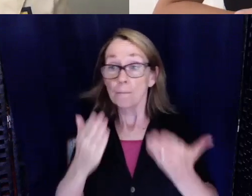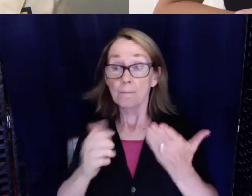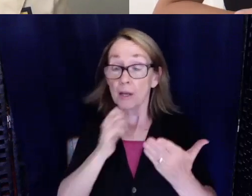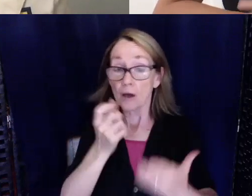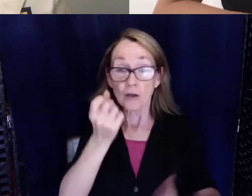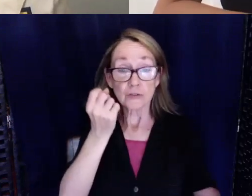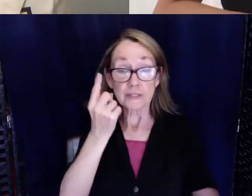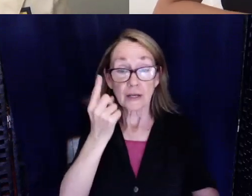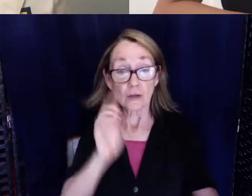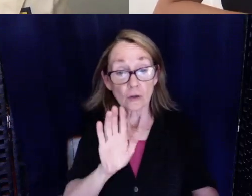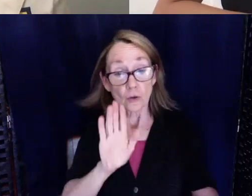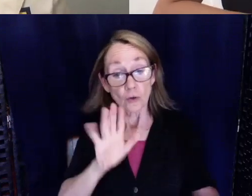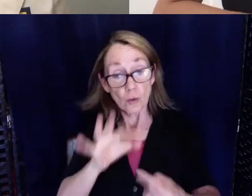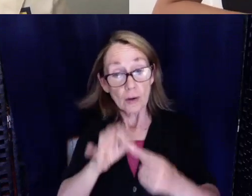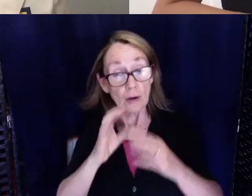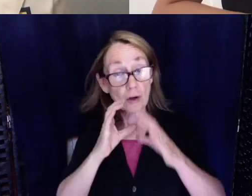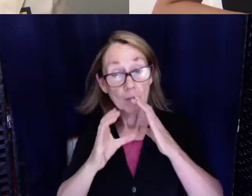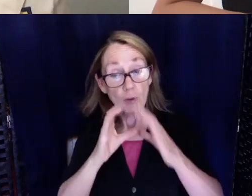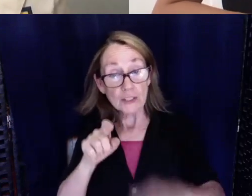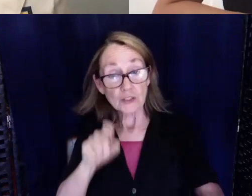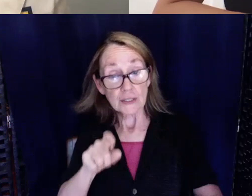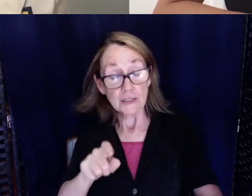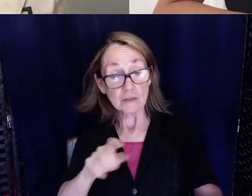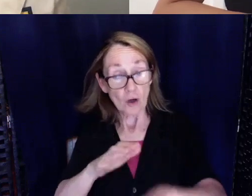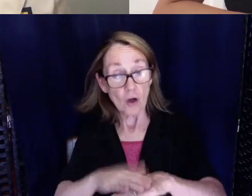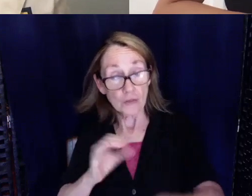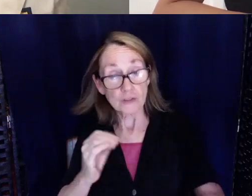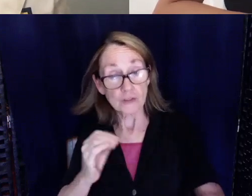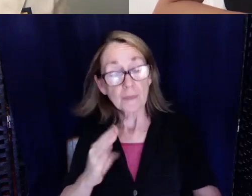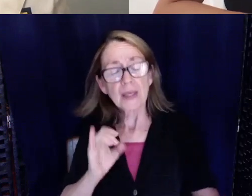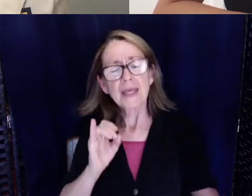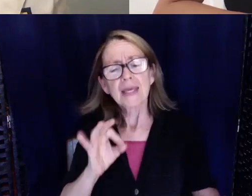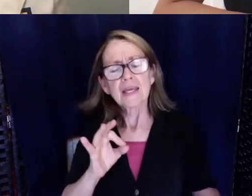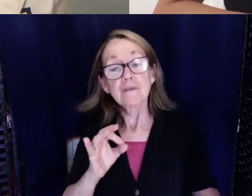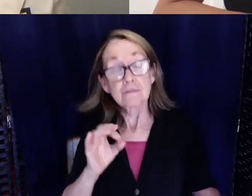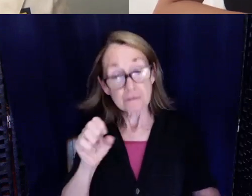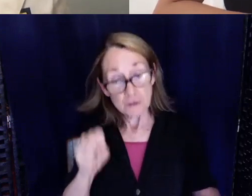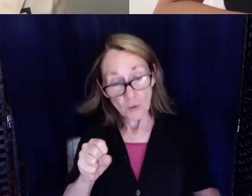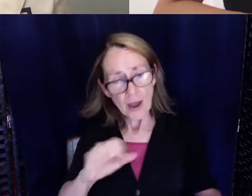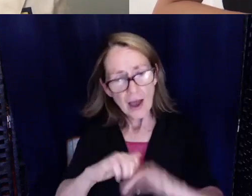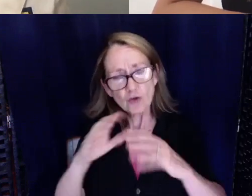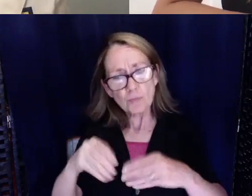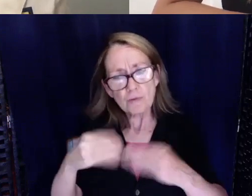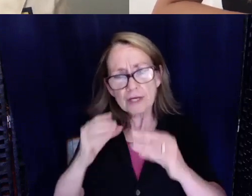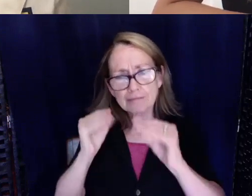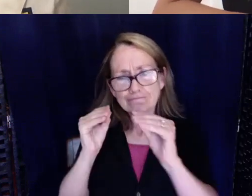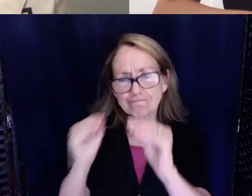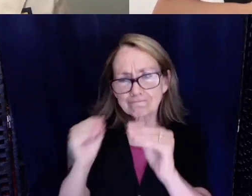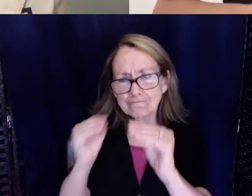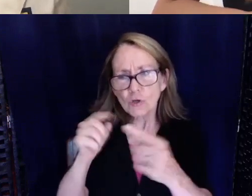your particular communication needs on the job? And if so, how do you provide that kind of education to them and how do you have